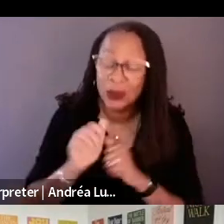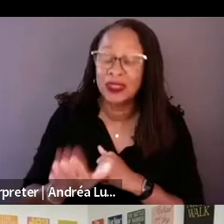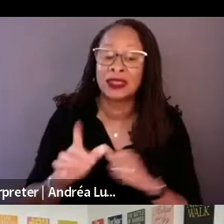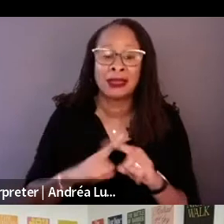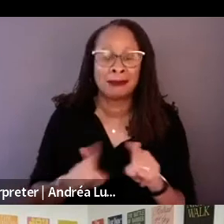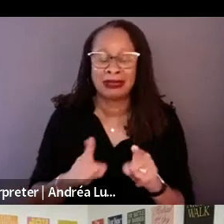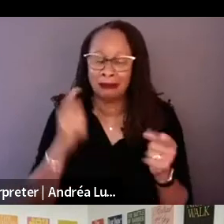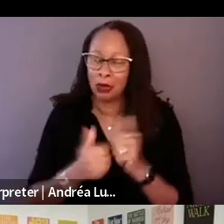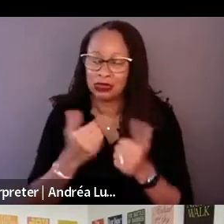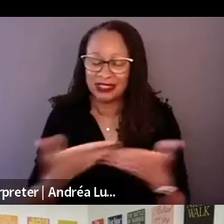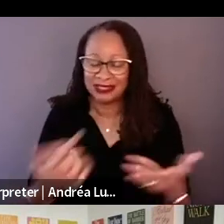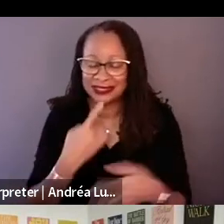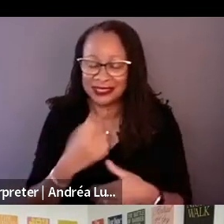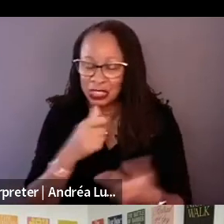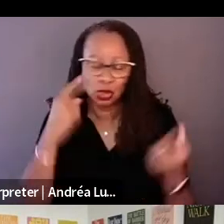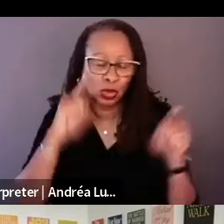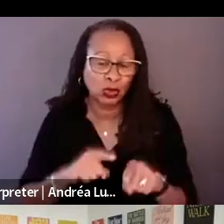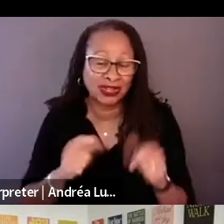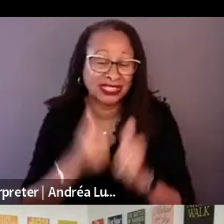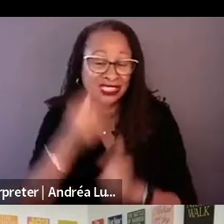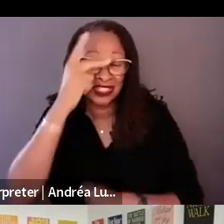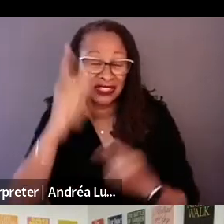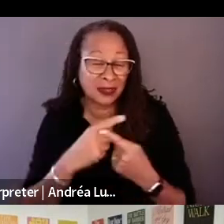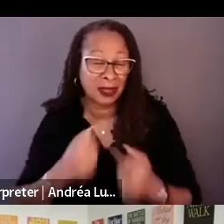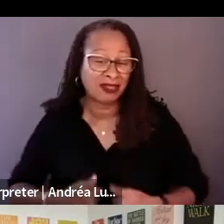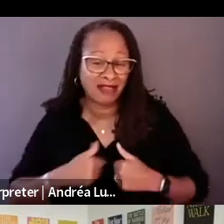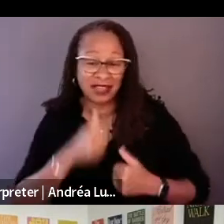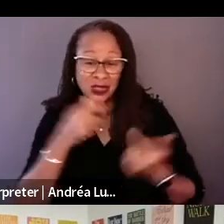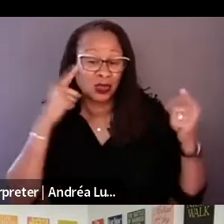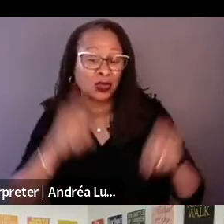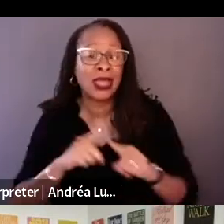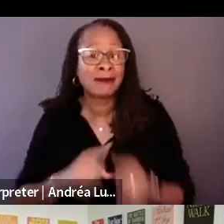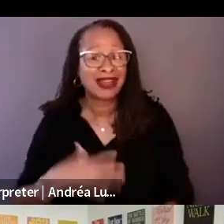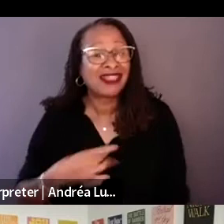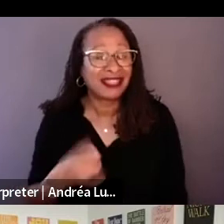He did do something very brave.